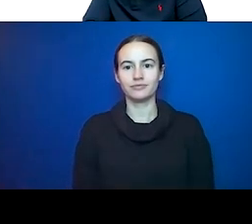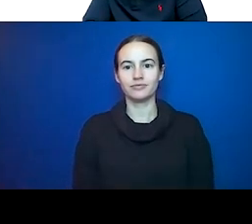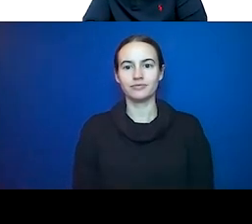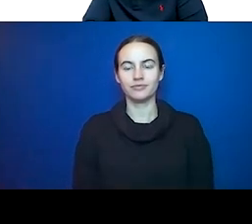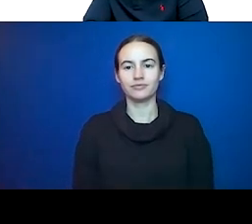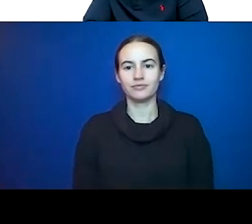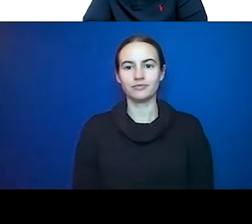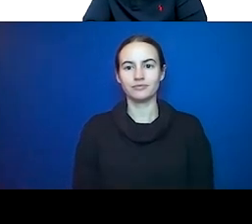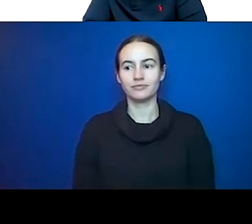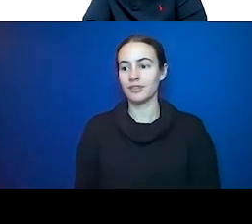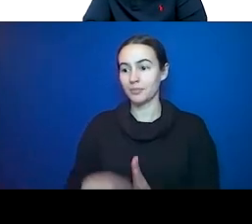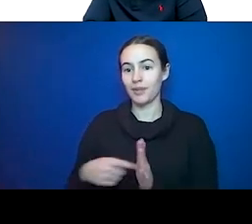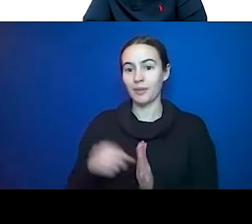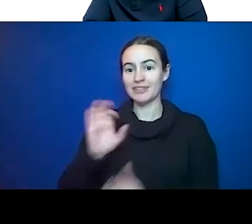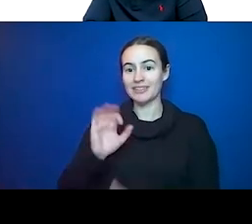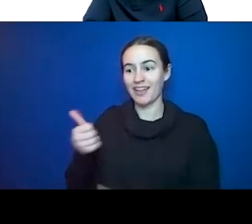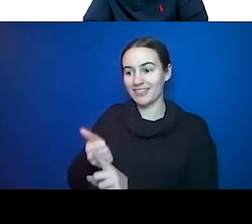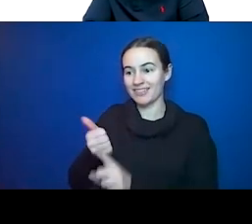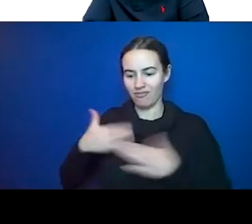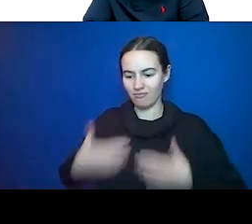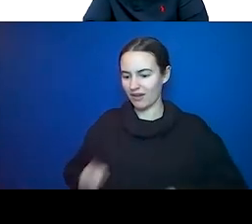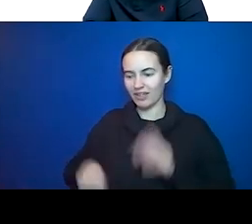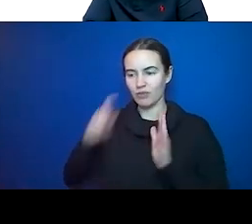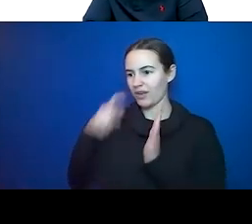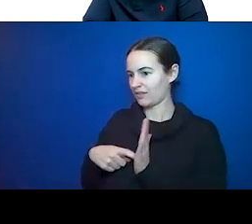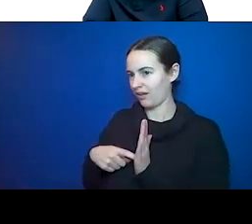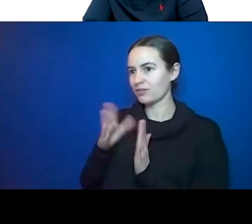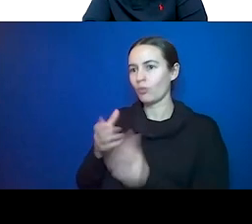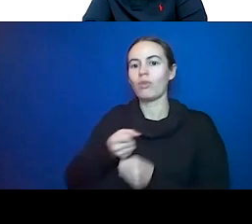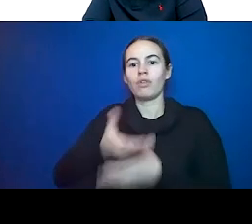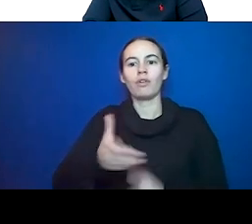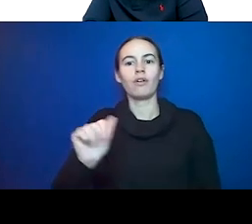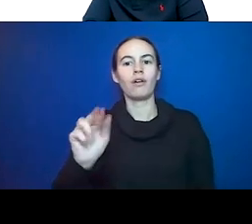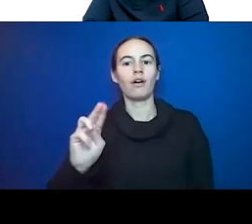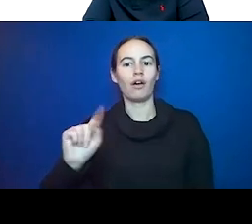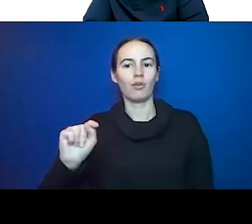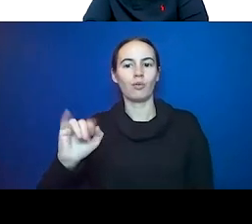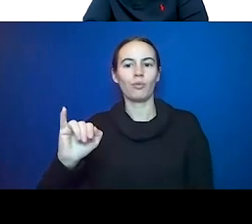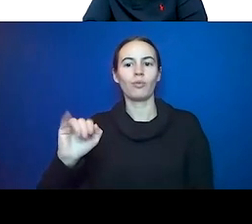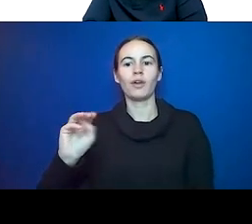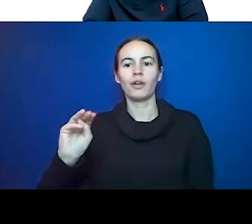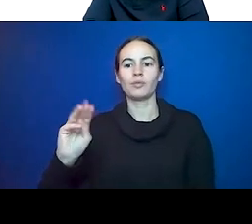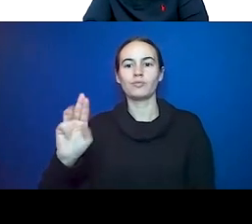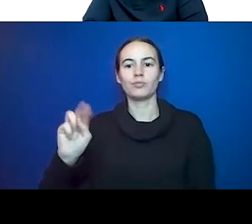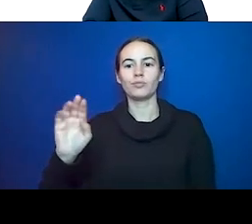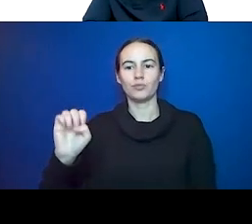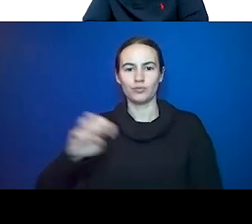damage and causing autoimmune problems. So again, everything begins to dove tail. Again,